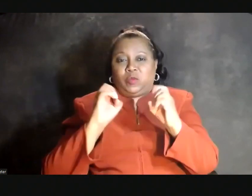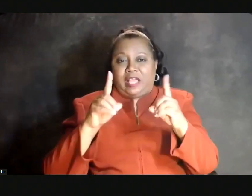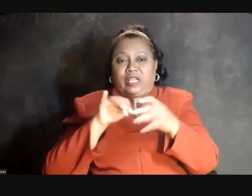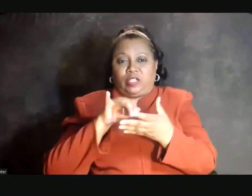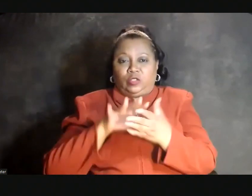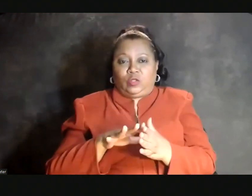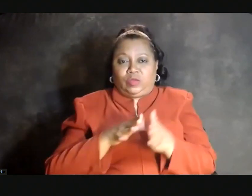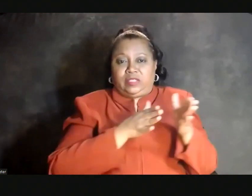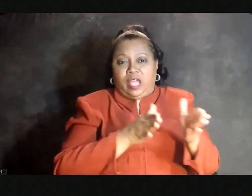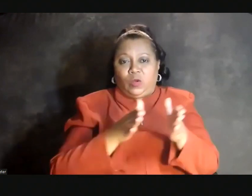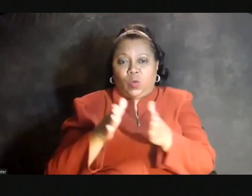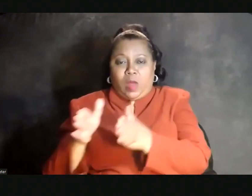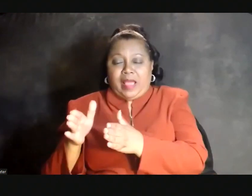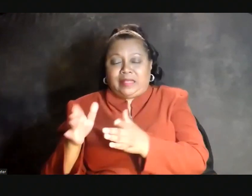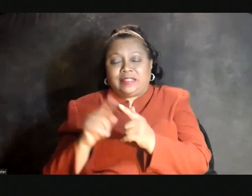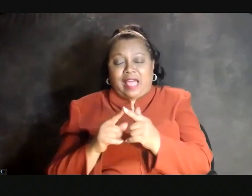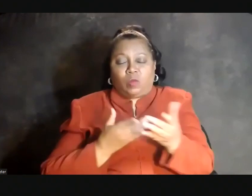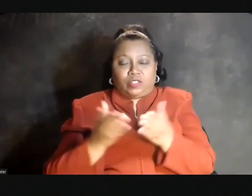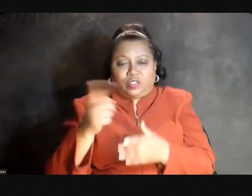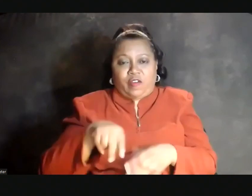in ways that will serve the nation and the world.